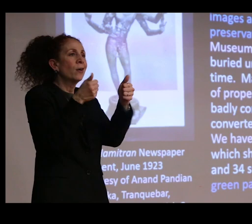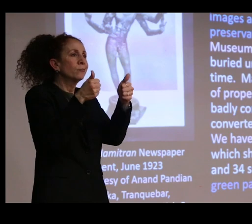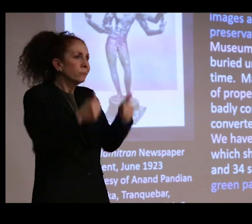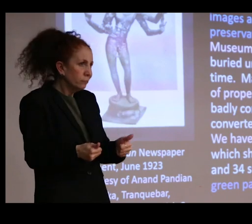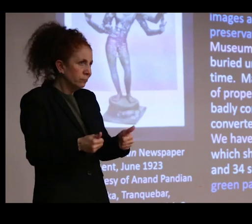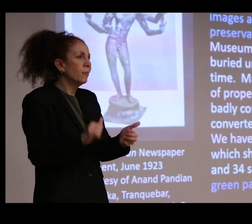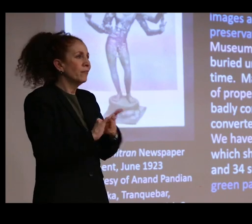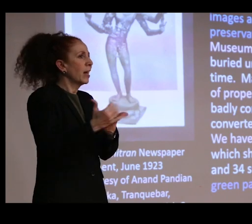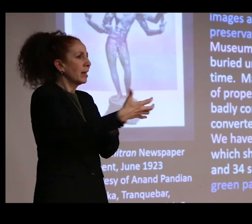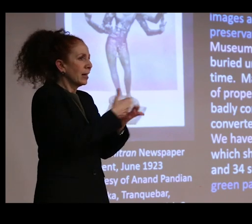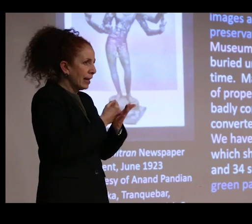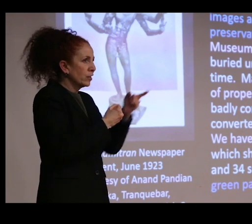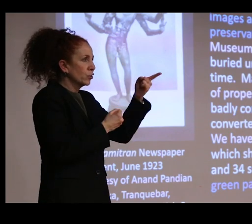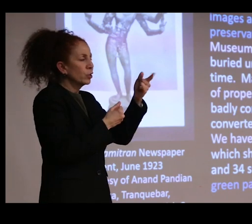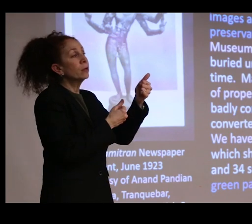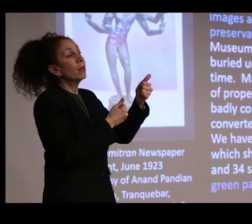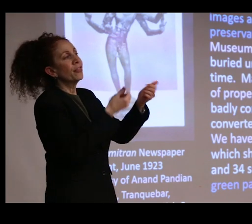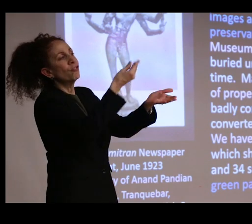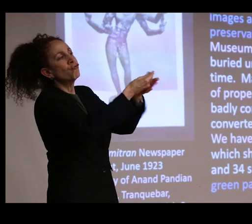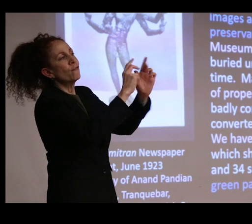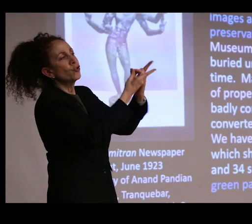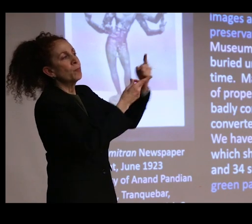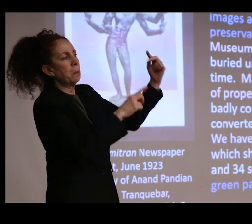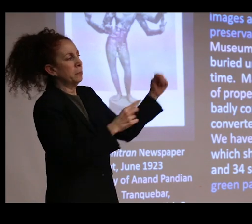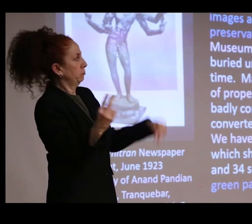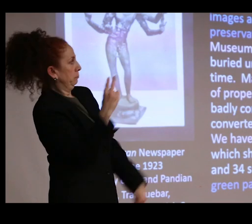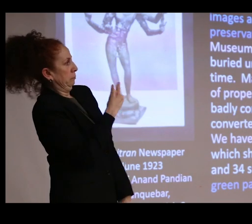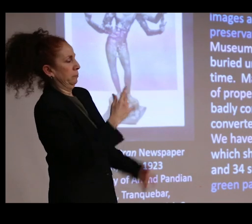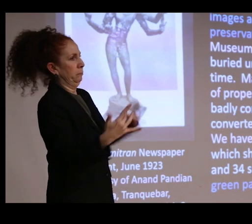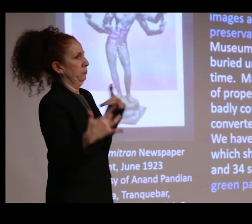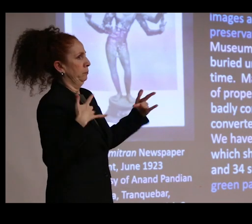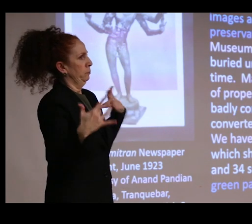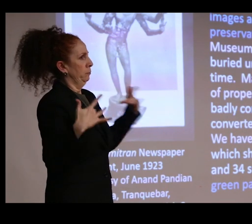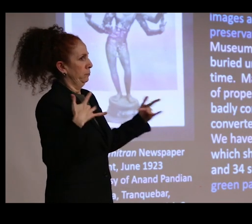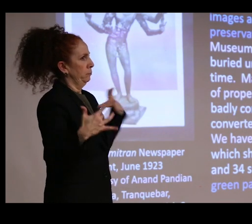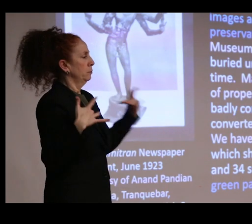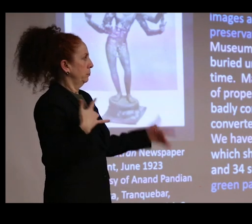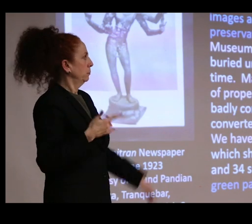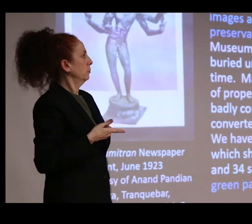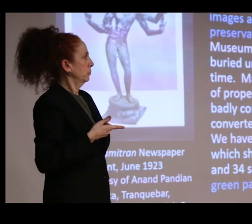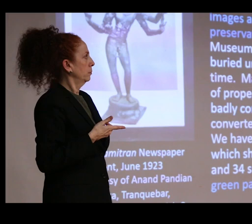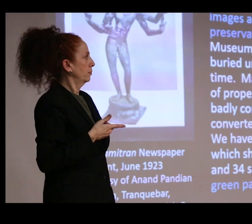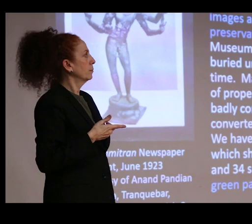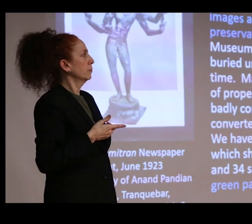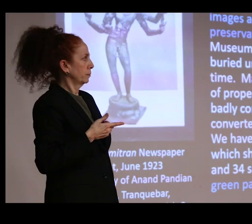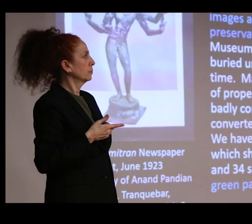which the revenue department was very clear had grown significantly since Hindu bronzes suddenly